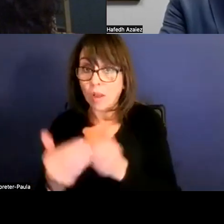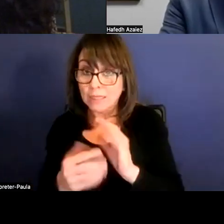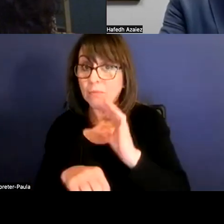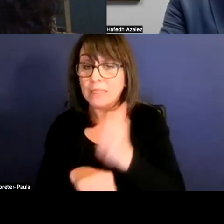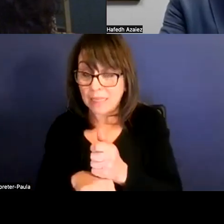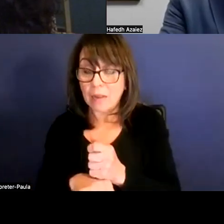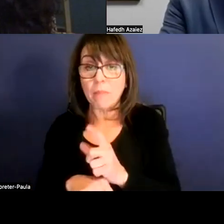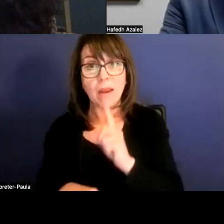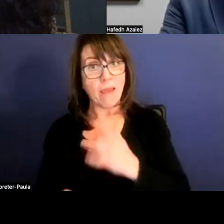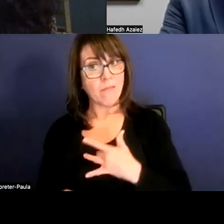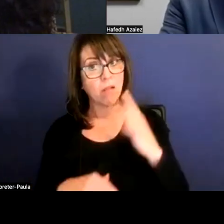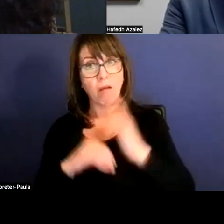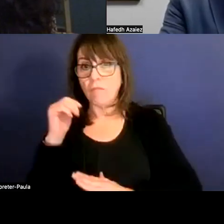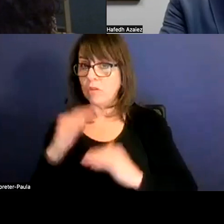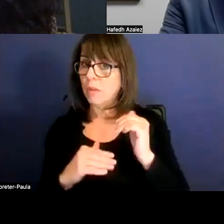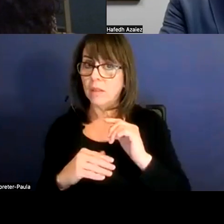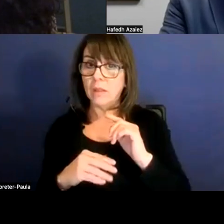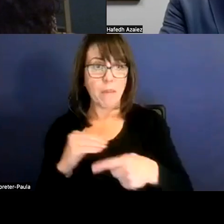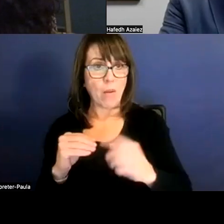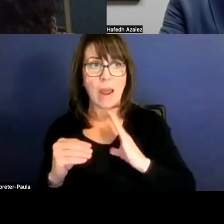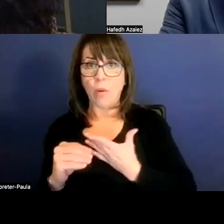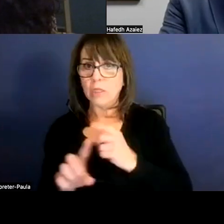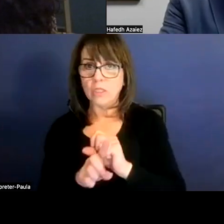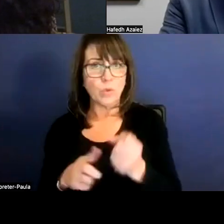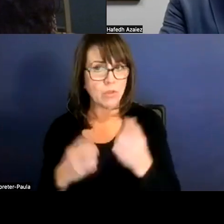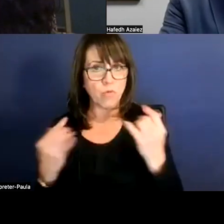I feel very comfortable about where we at and where we are heading.